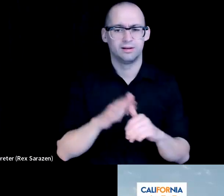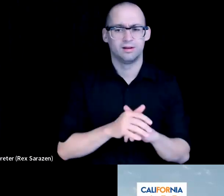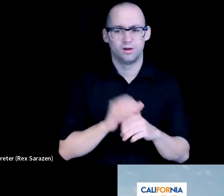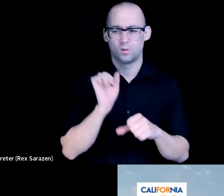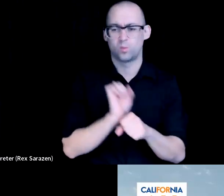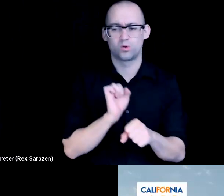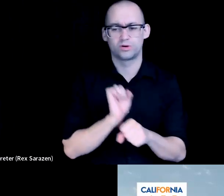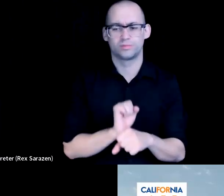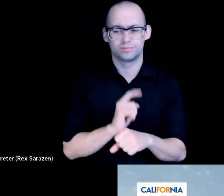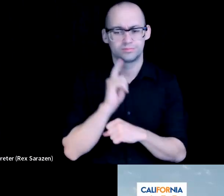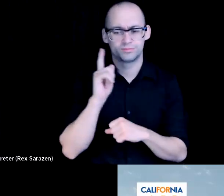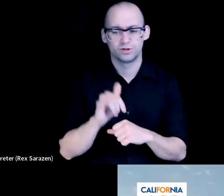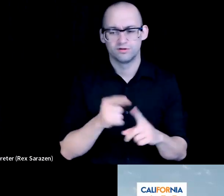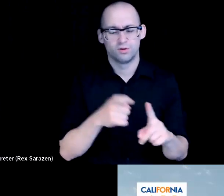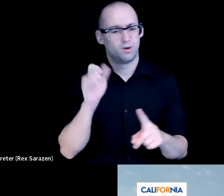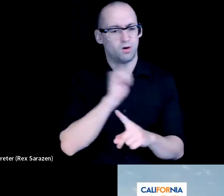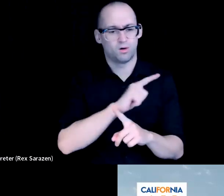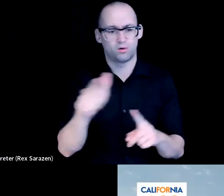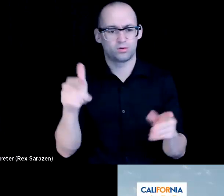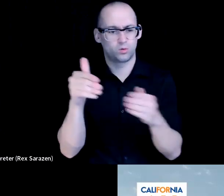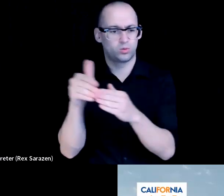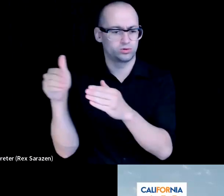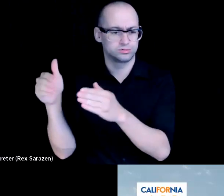and it's from all corners of the state and all of the communities.